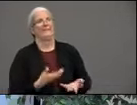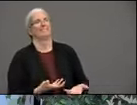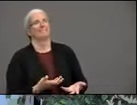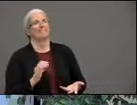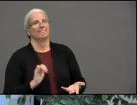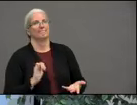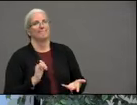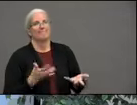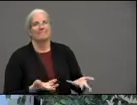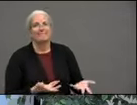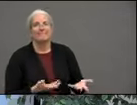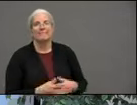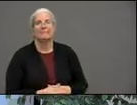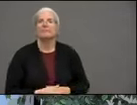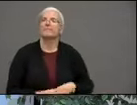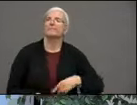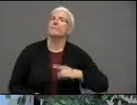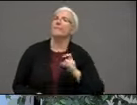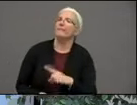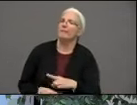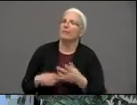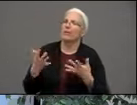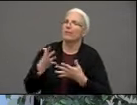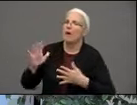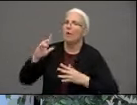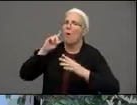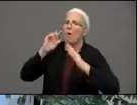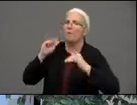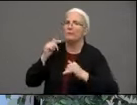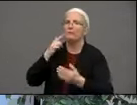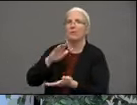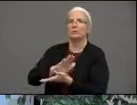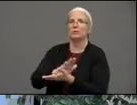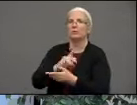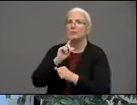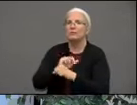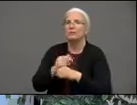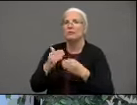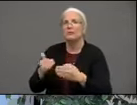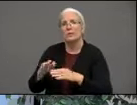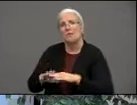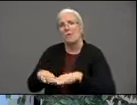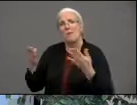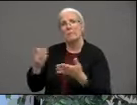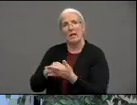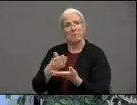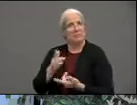schools reopening in in the 2021 school year. OT: Right i think that school